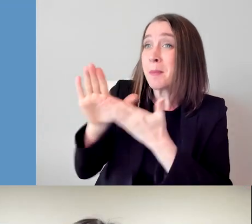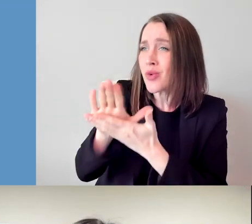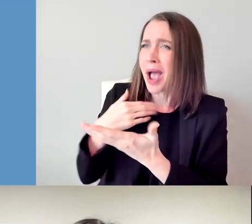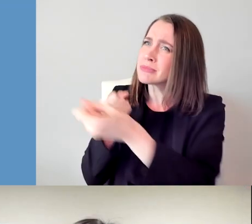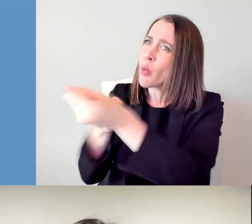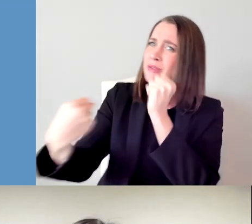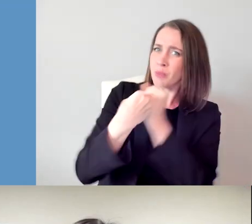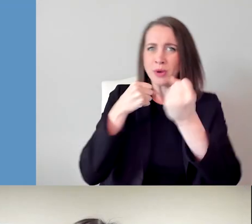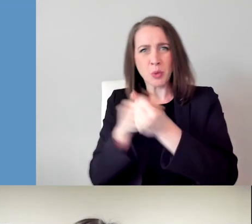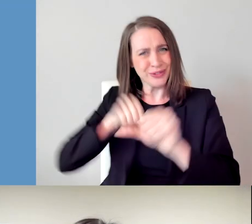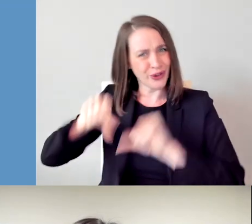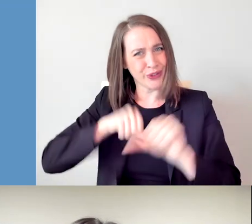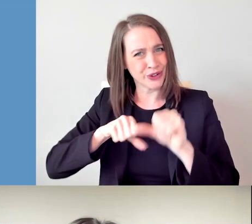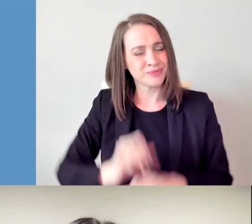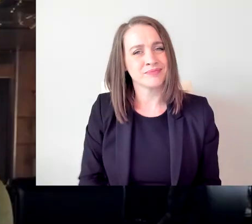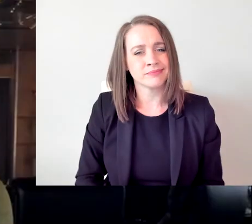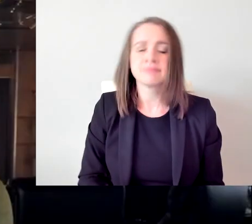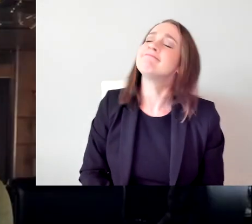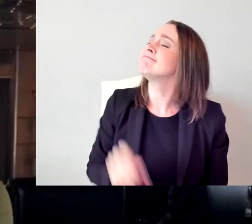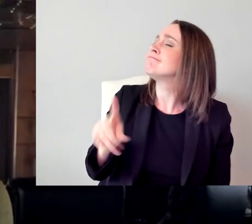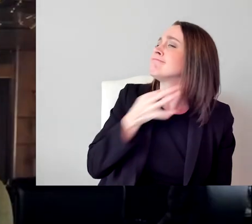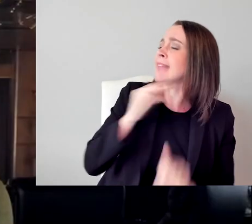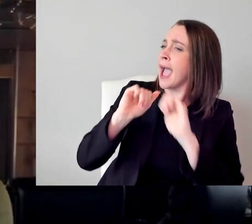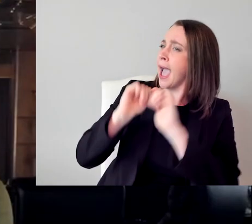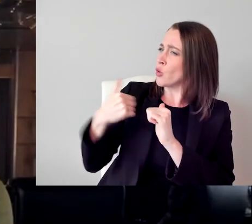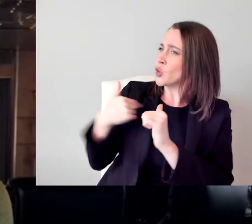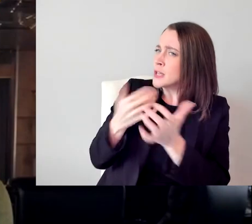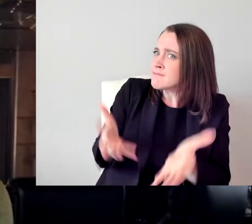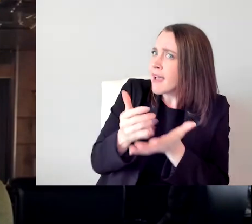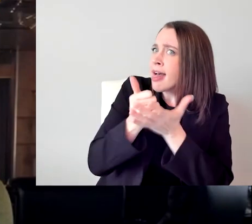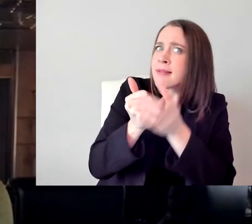How can we help other professionals make sure that when they're hiring that they